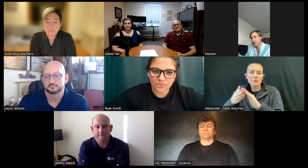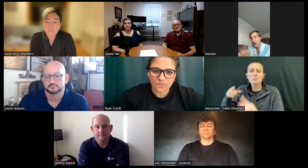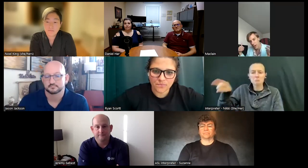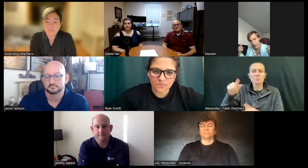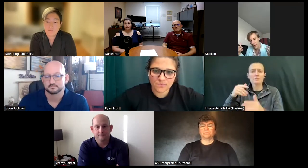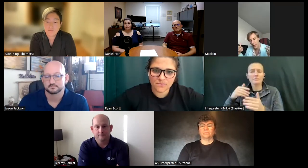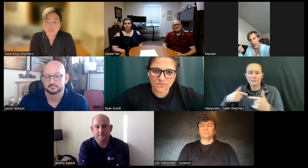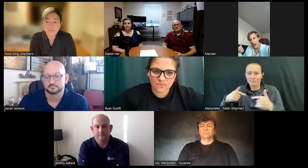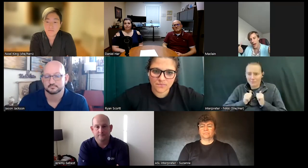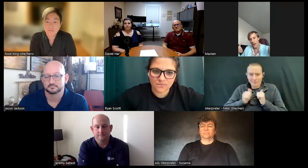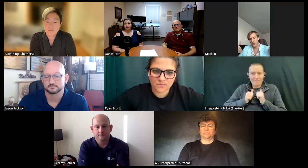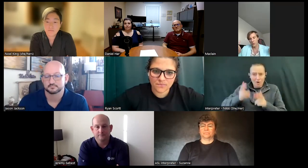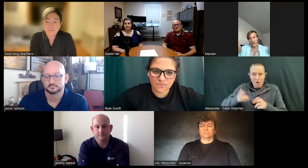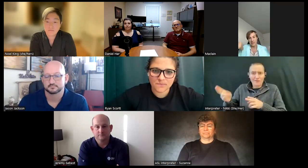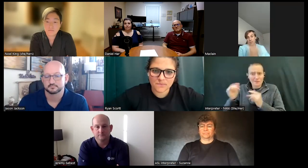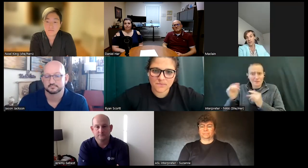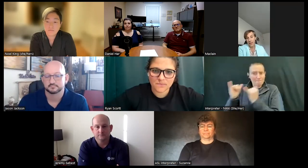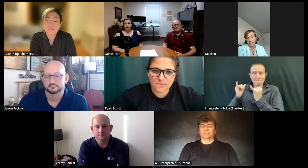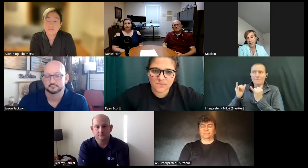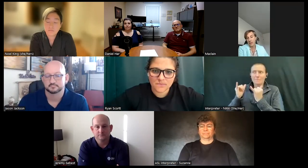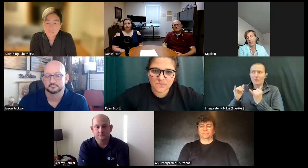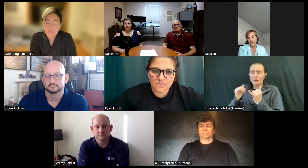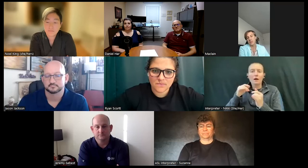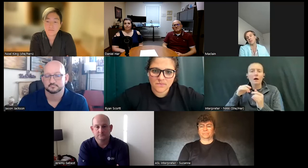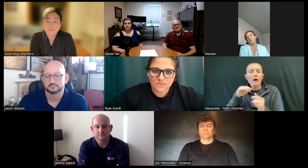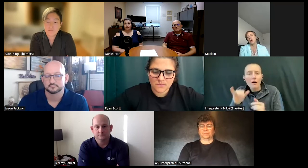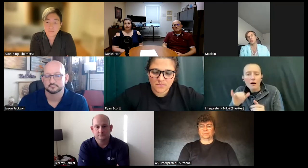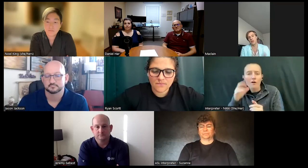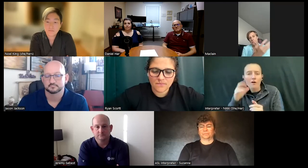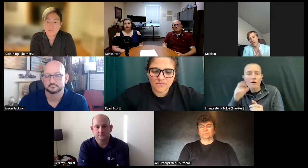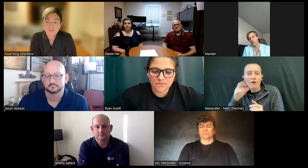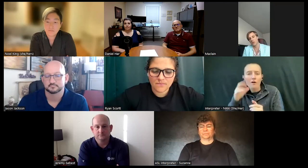I'm hard of hearing I also realize that the deaths needed just as much attention